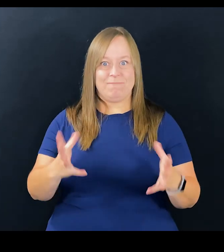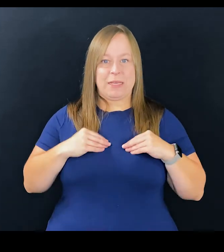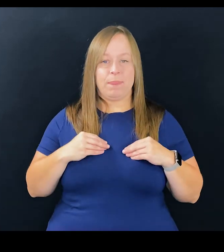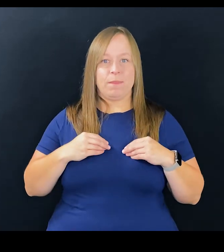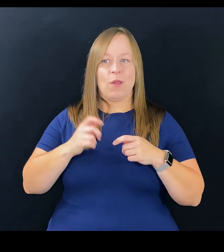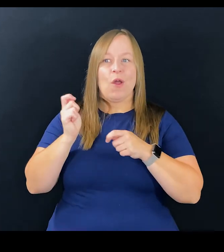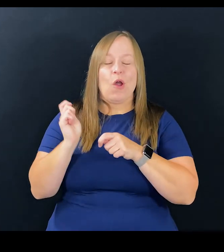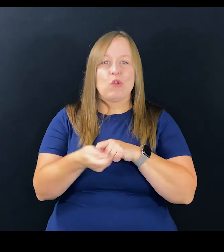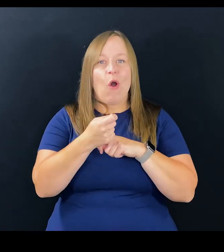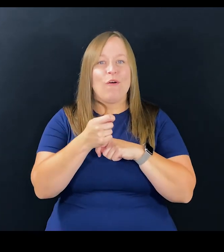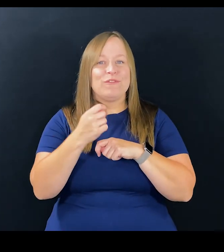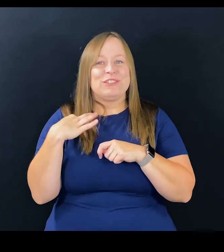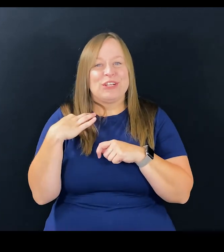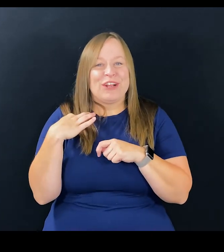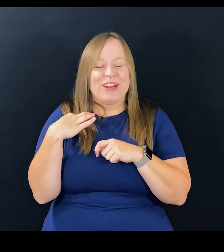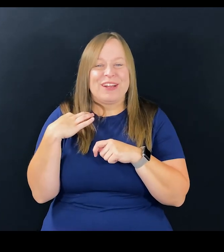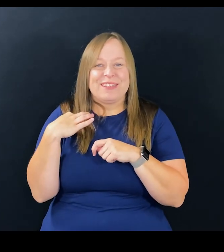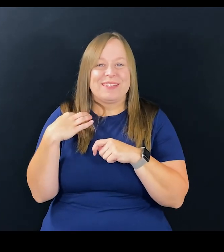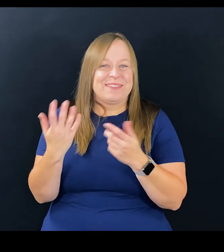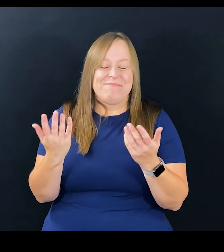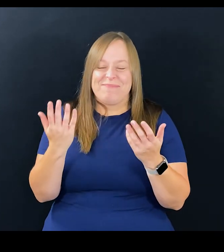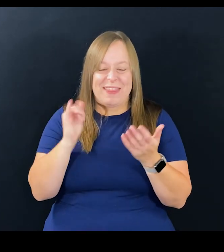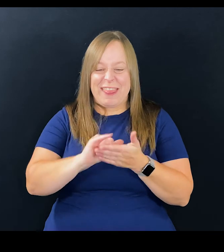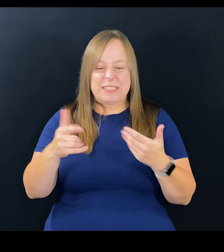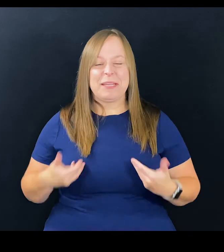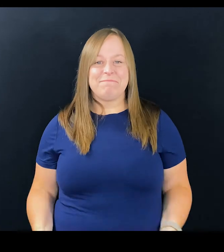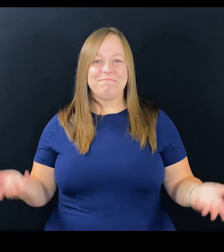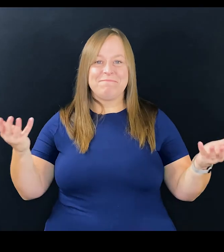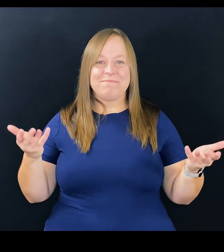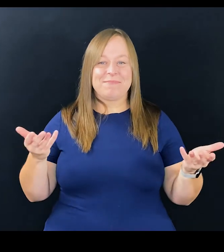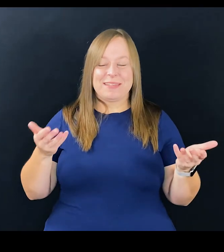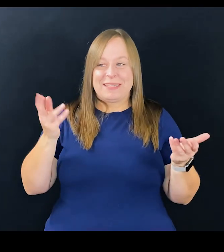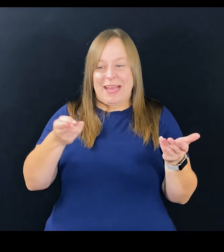You're gonna get me with the way you get me, a golf shirt, untucked, or T-shirt and you're gonna be happy with it.